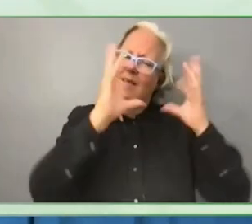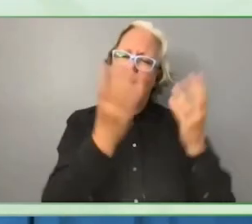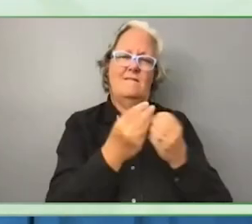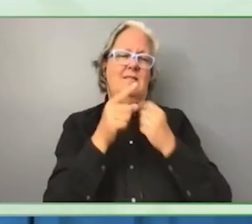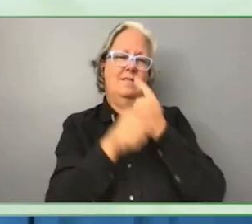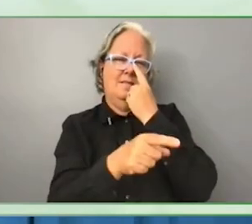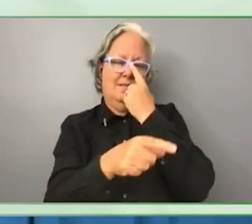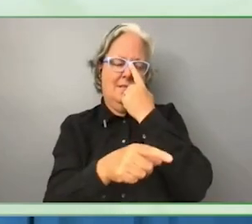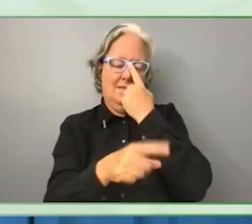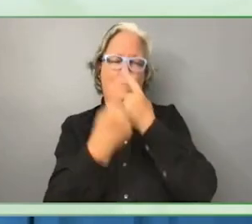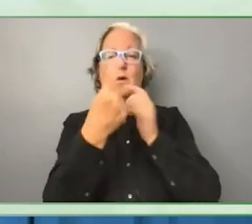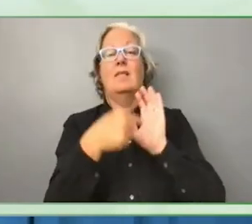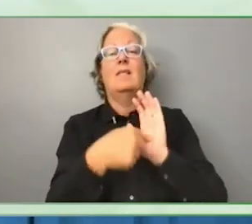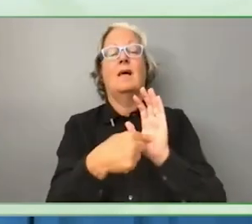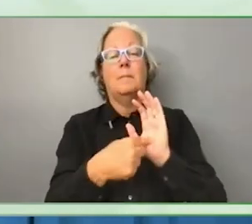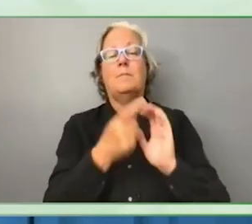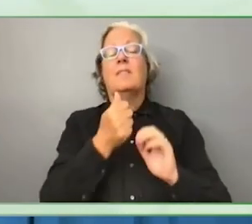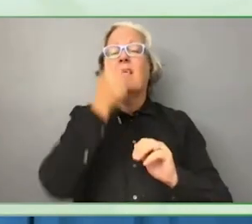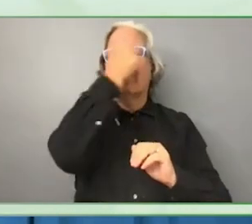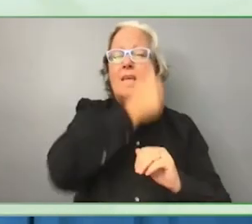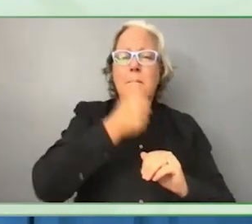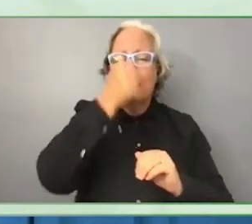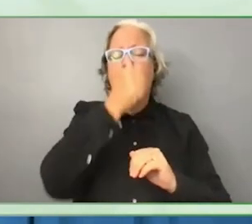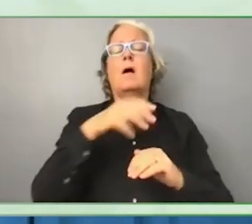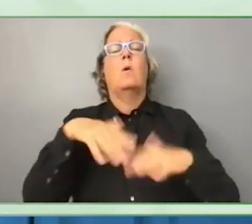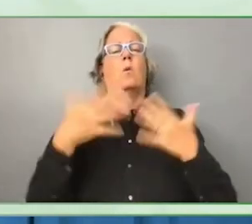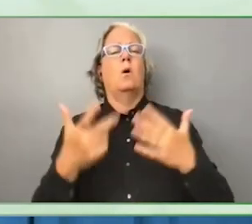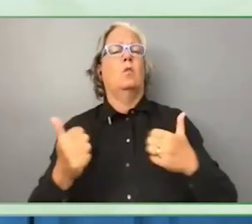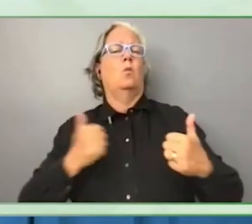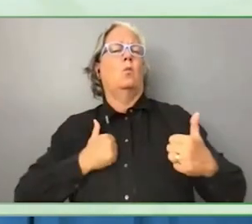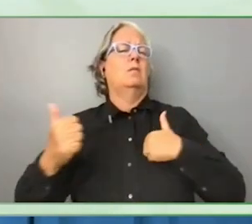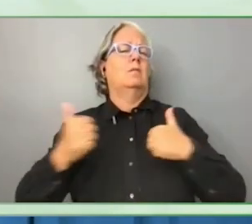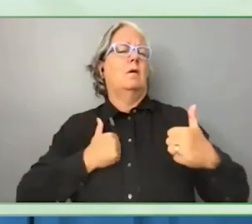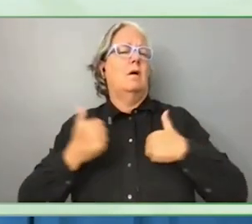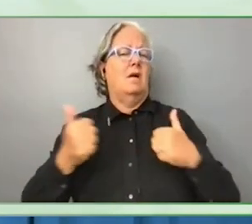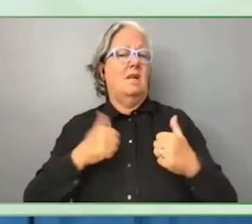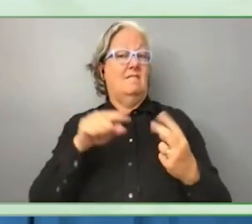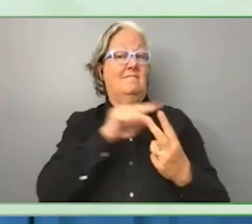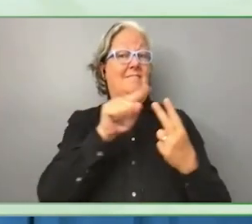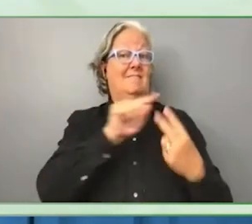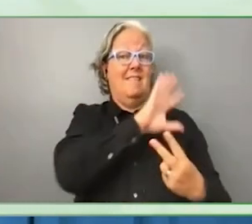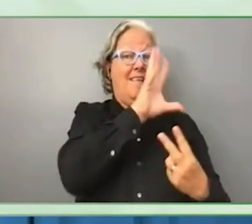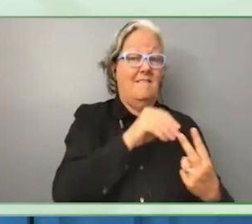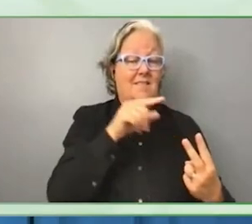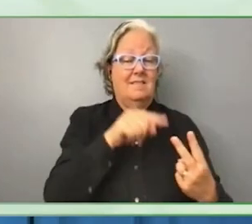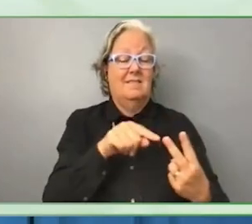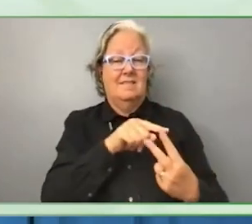Ethiopian or Rwanda, enabling policy reforms leading to deeper impact in result.